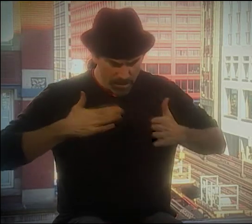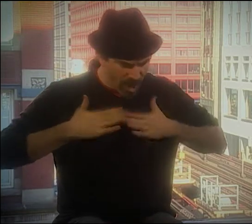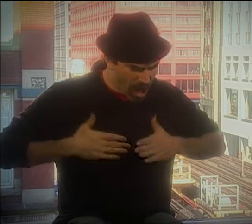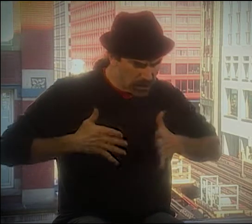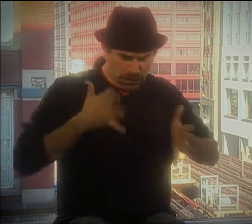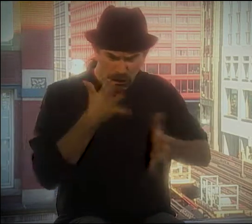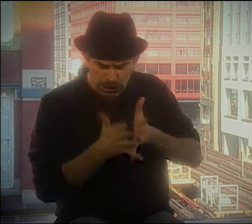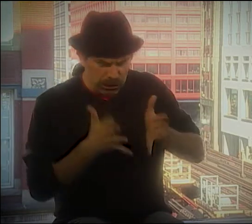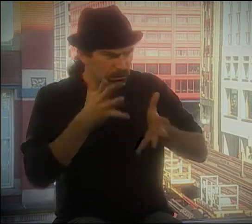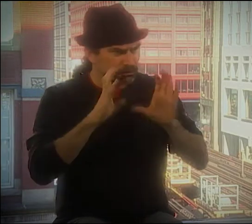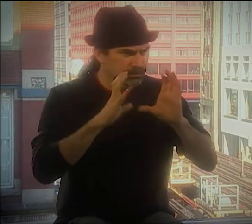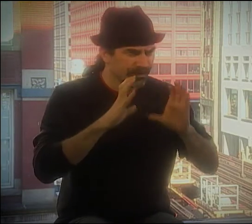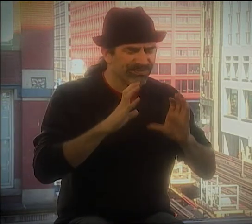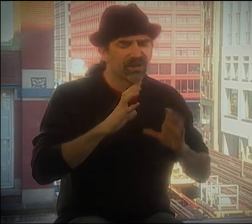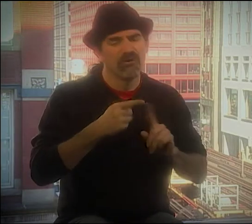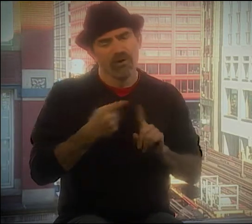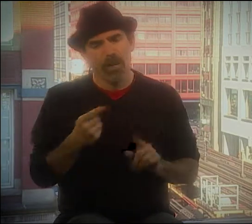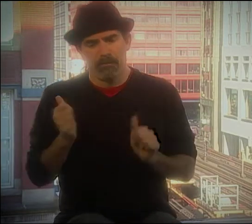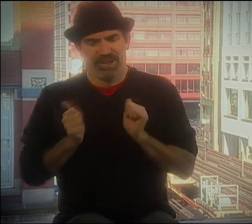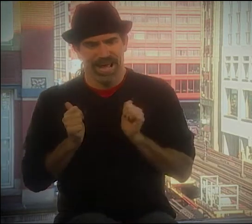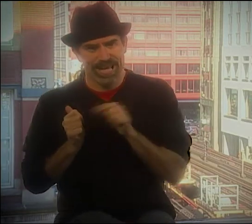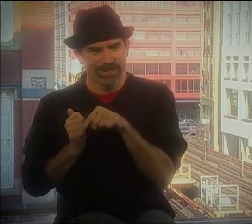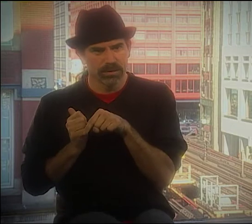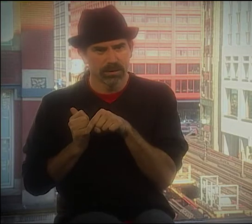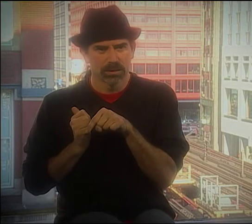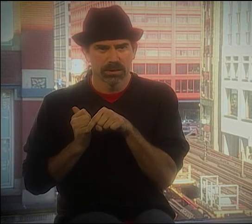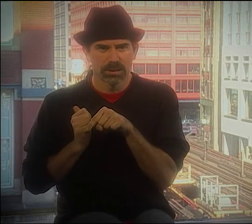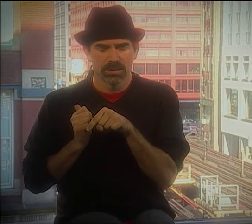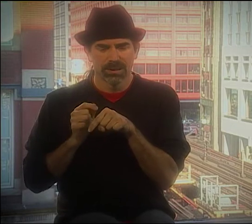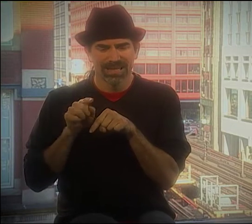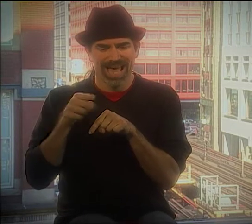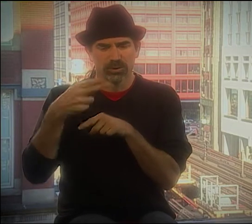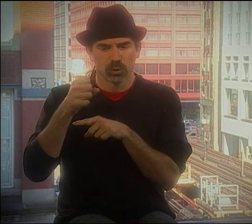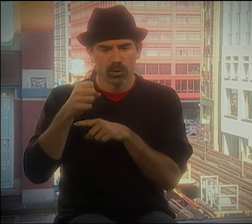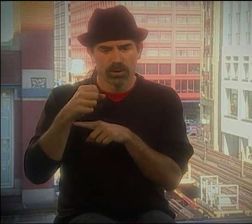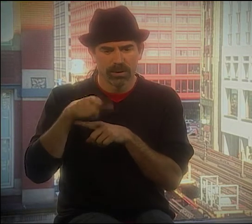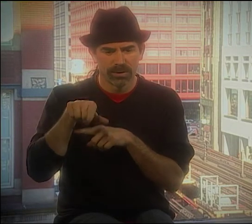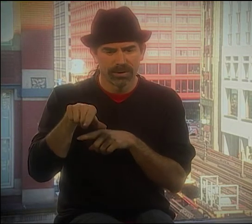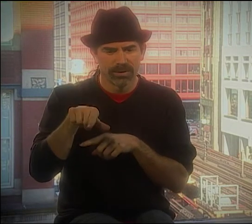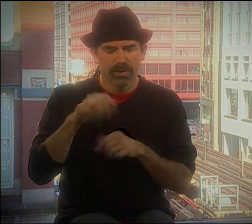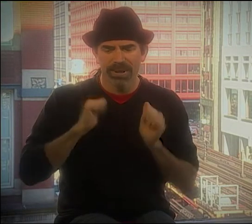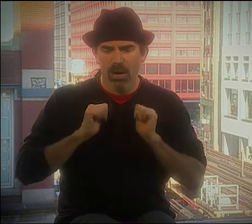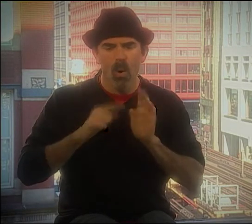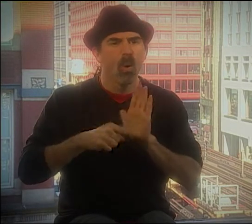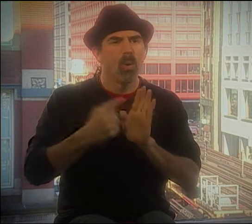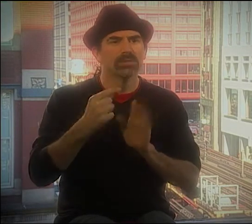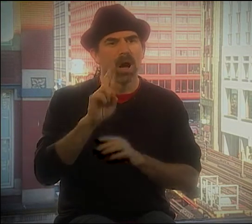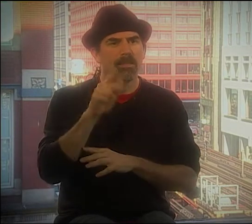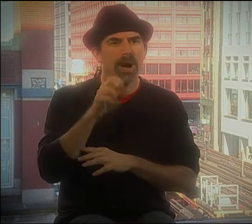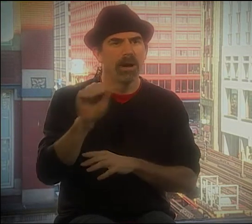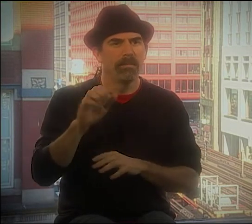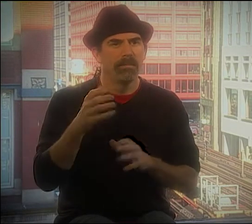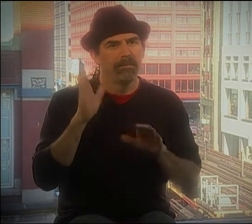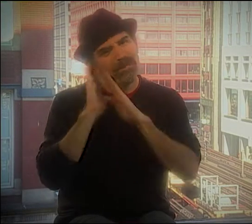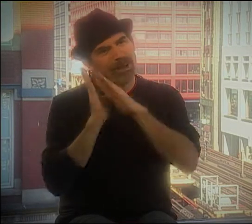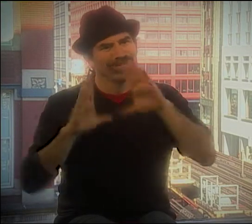YOU KNOW, WHEN YOU'RE TALKING ABOUT THE PHYSICALITY IN THE COMMUNICATION, THAT COMES FROM THEATER. YOU KNOW, IN HIGH SCHOOL, I WAS IN A PLAY